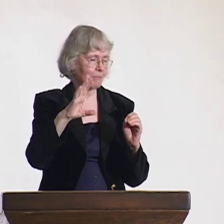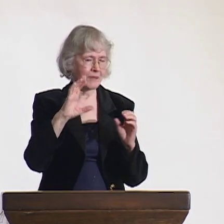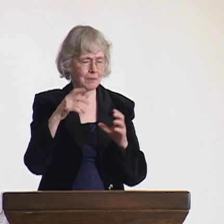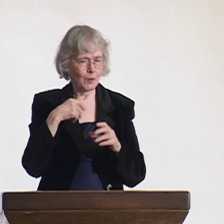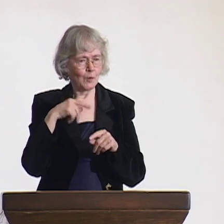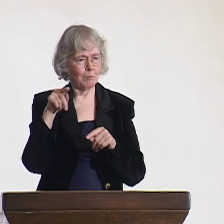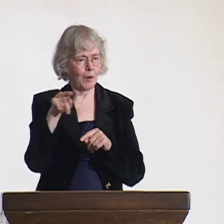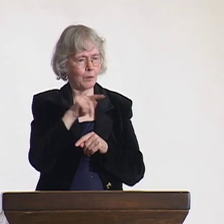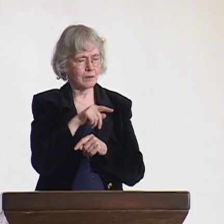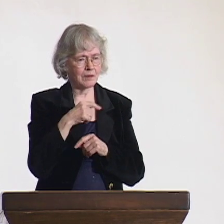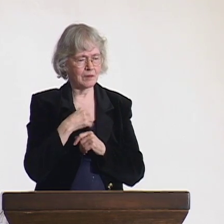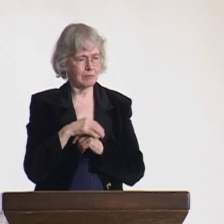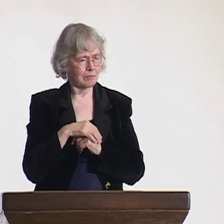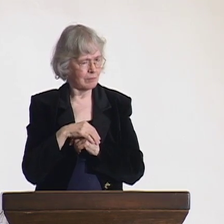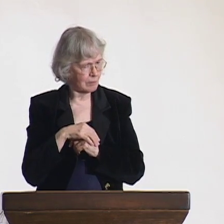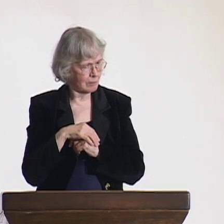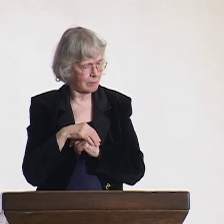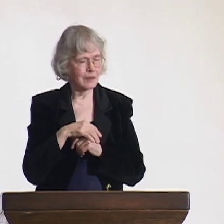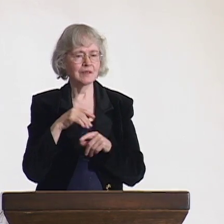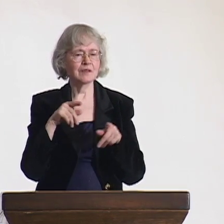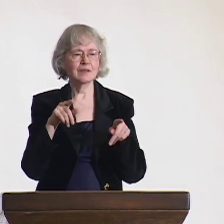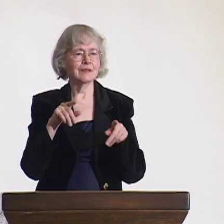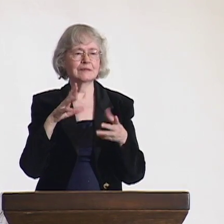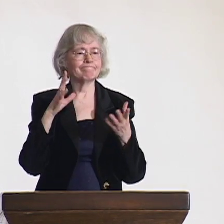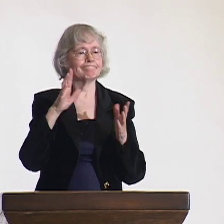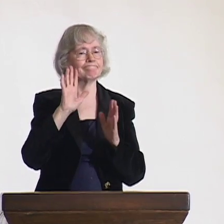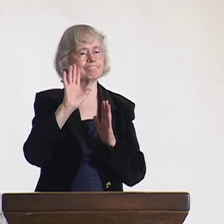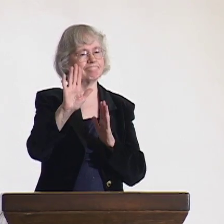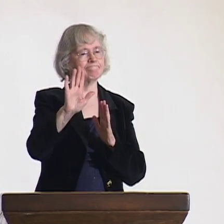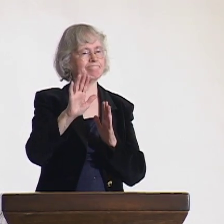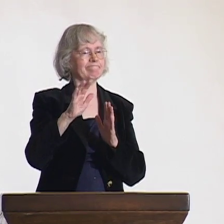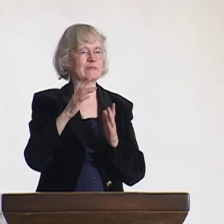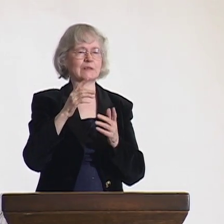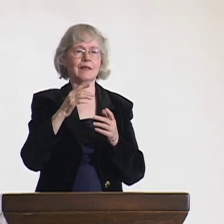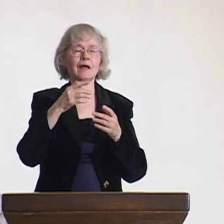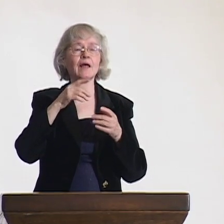They had opportunities, and I asked them about the opportunities.